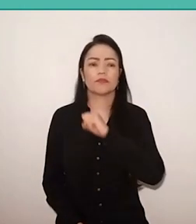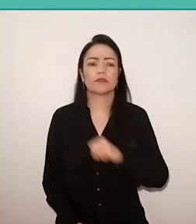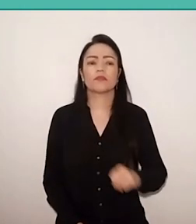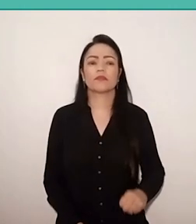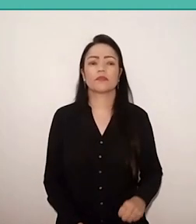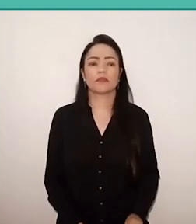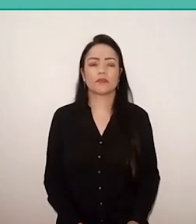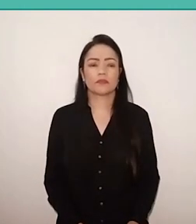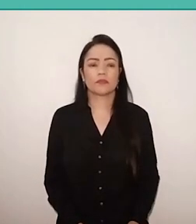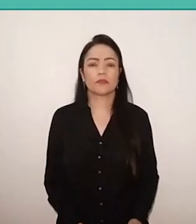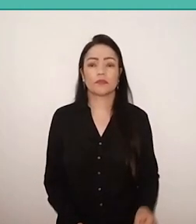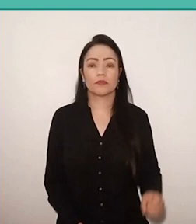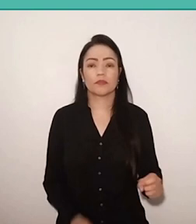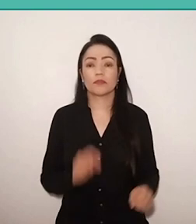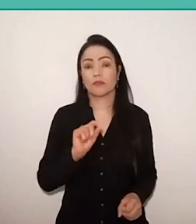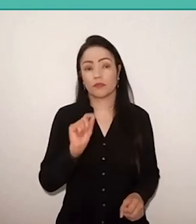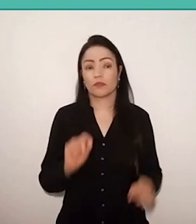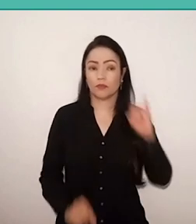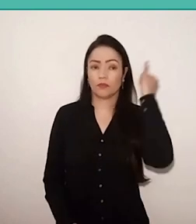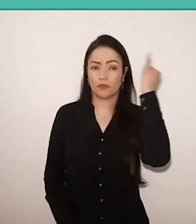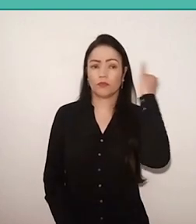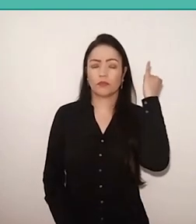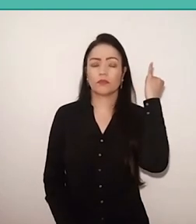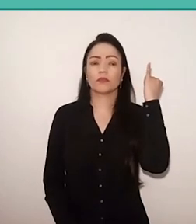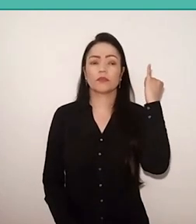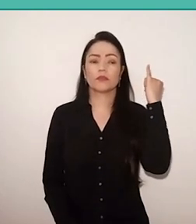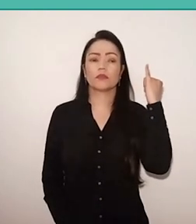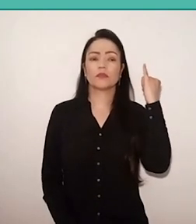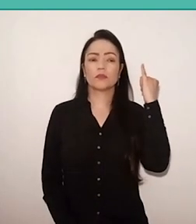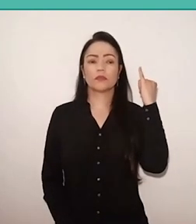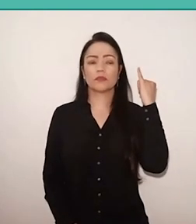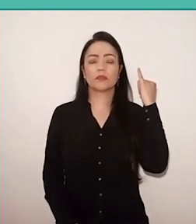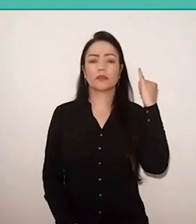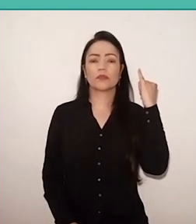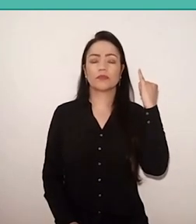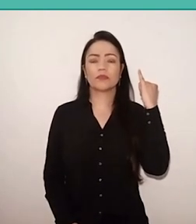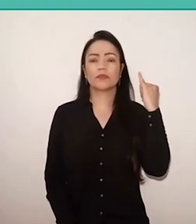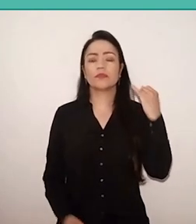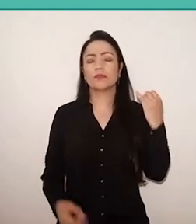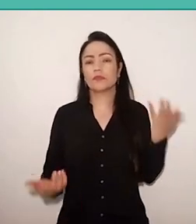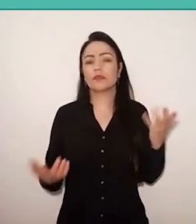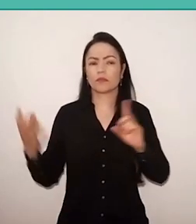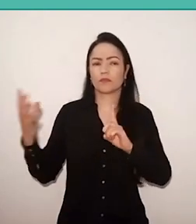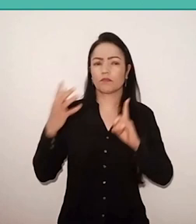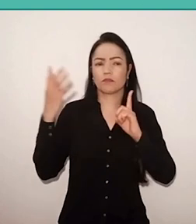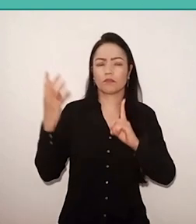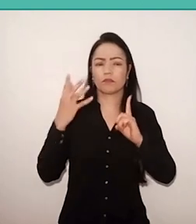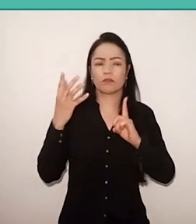questions that will, we can say, influence thinking political-pedagogical